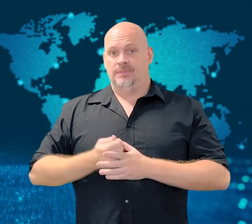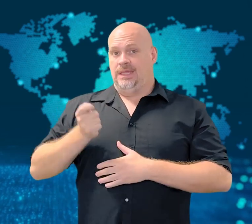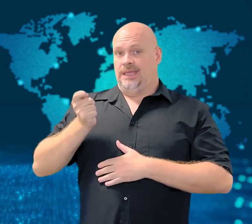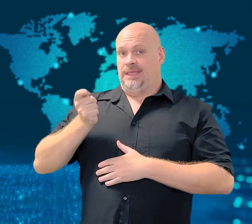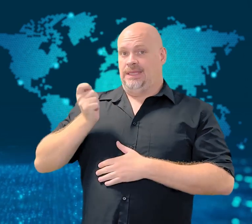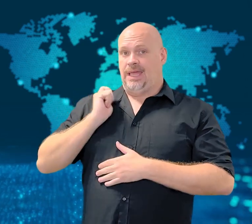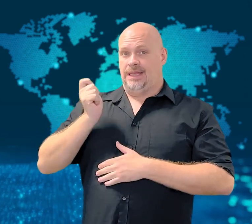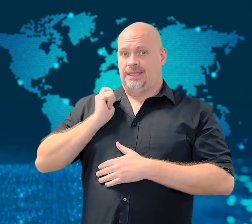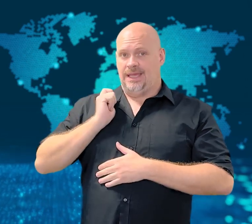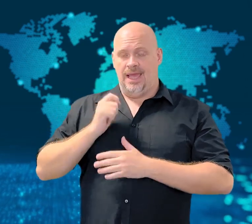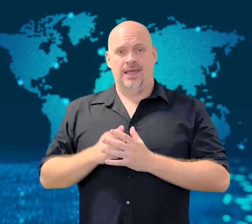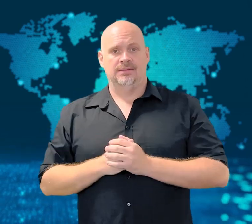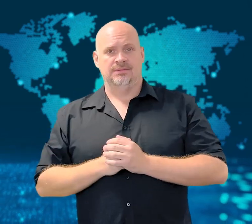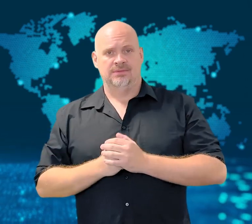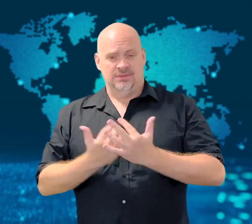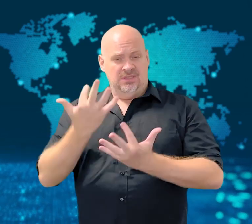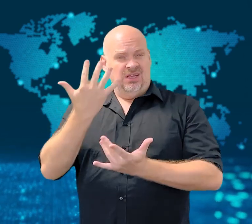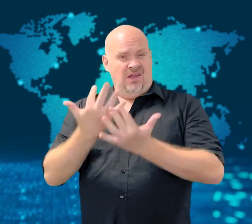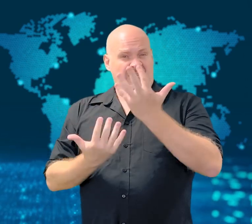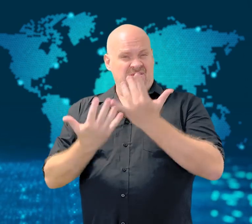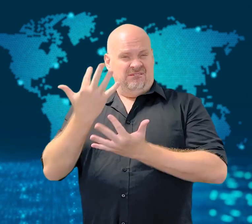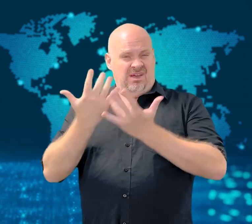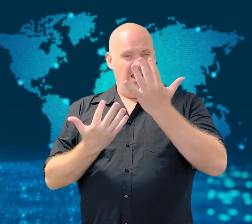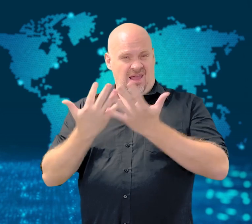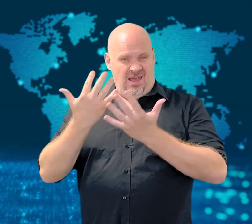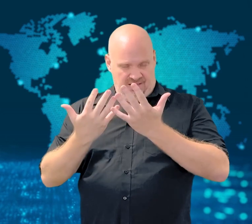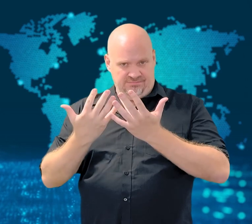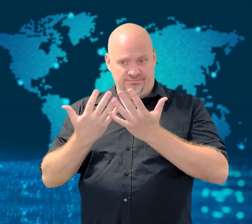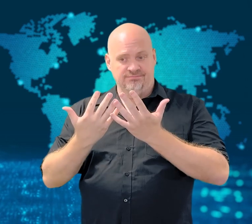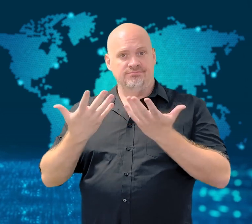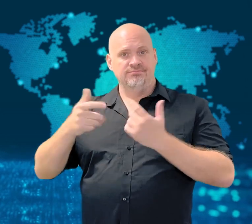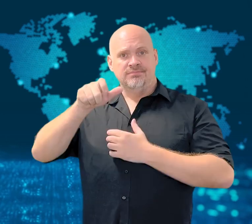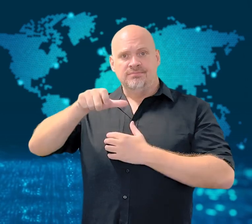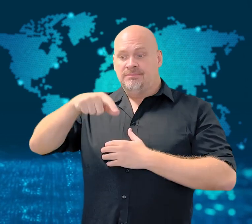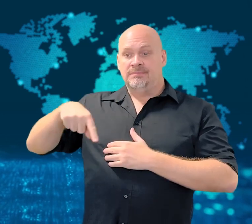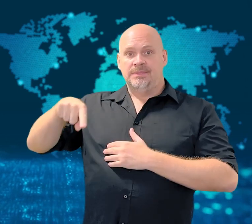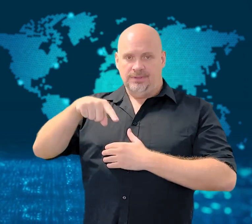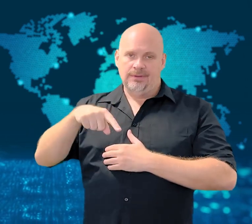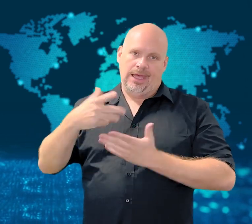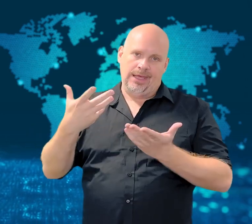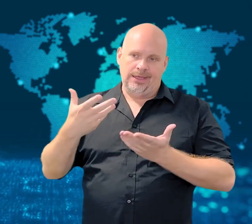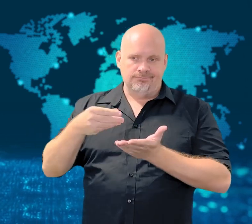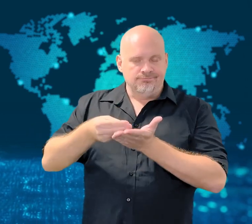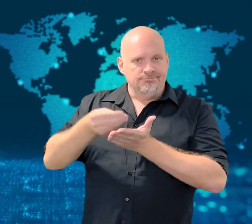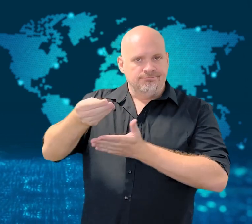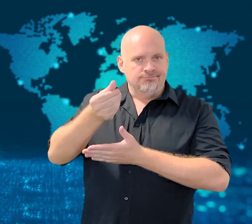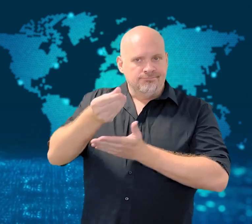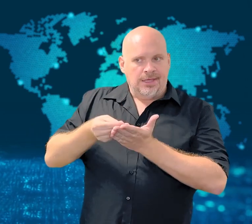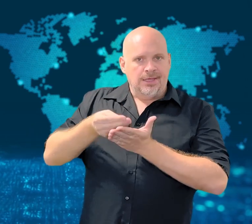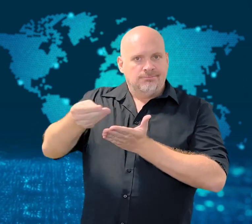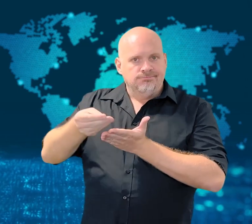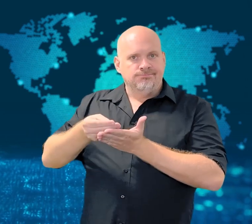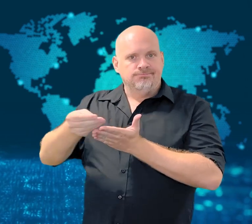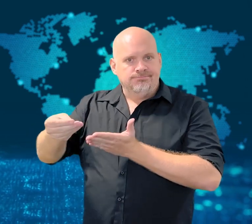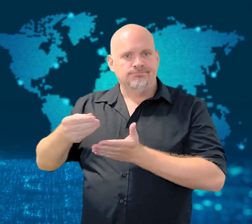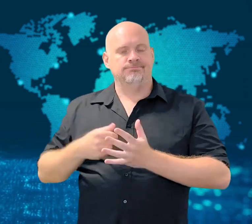Compensation for fire